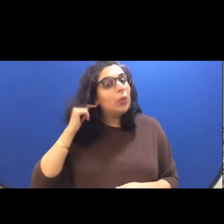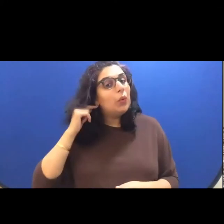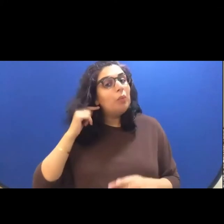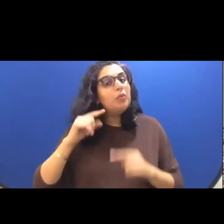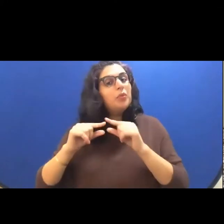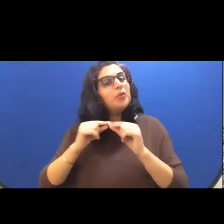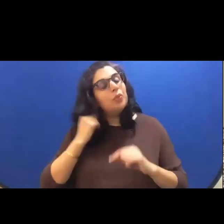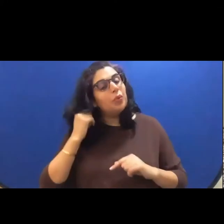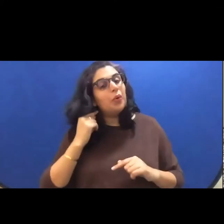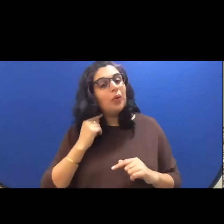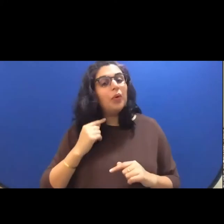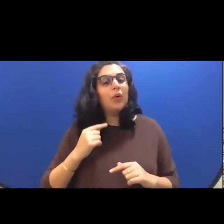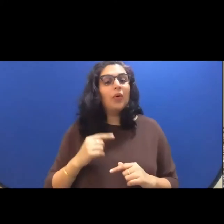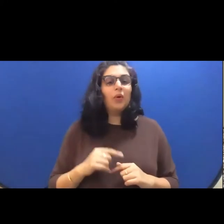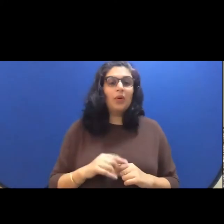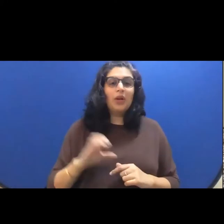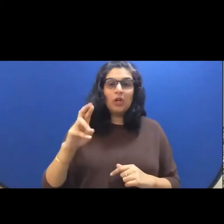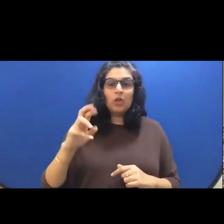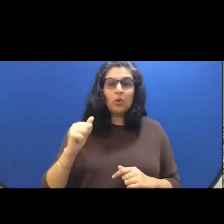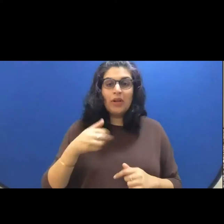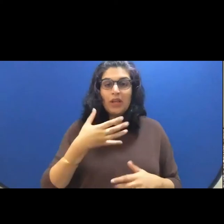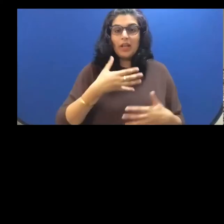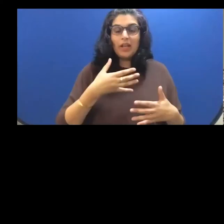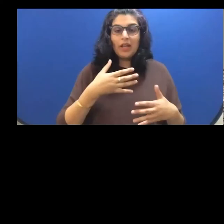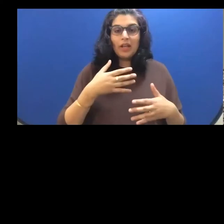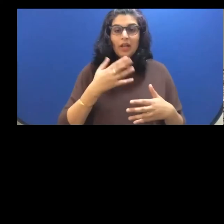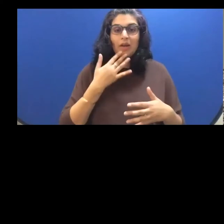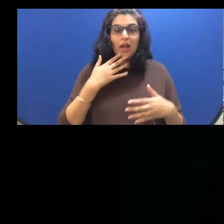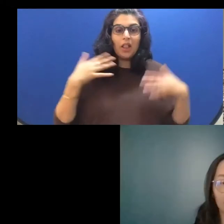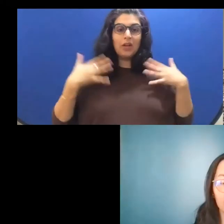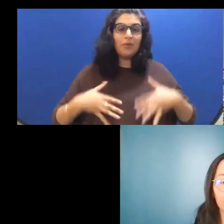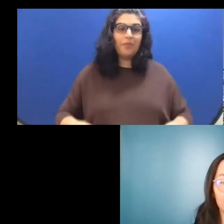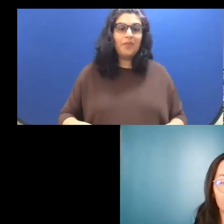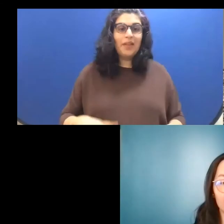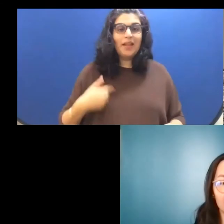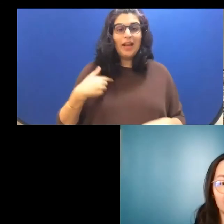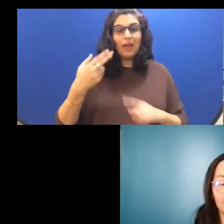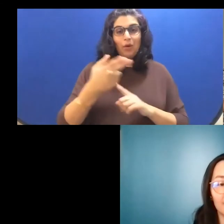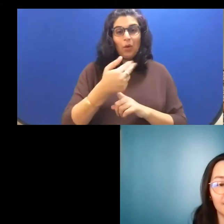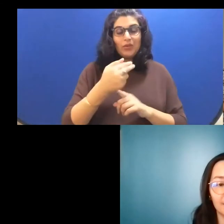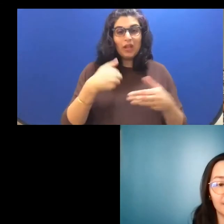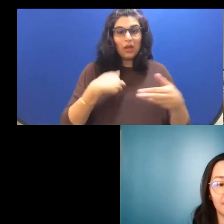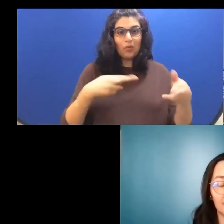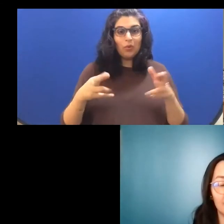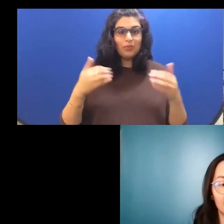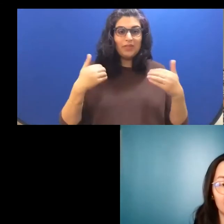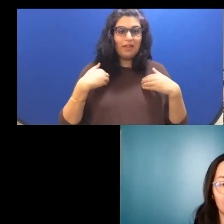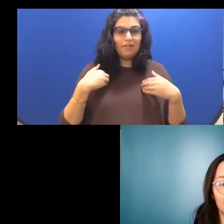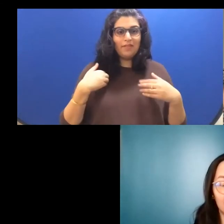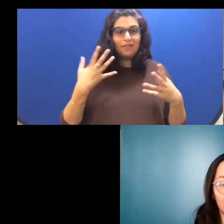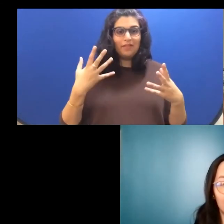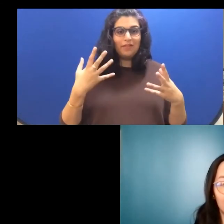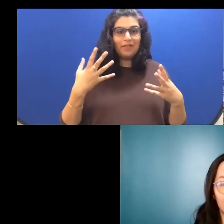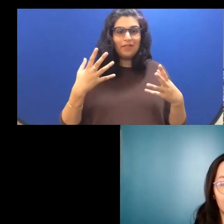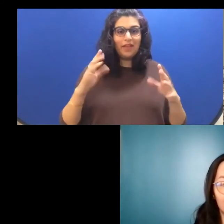colored in border top and I'm in a hotel room so I have a flowered headboard behind me and